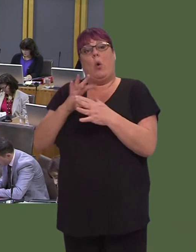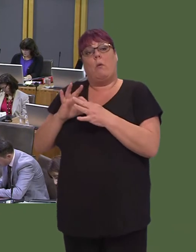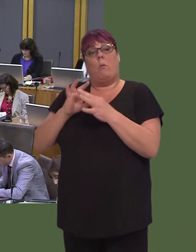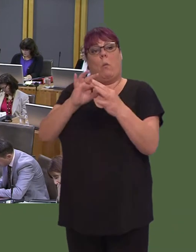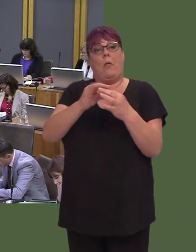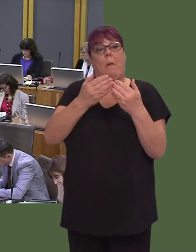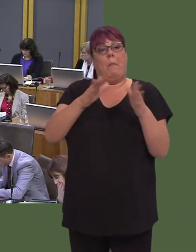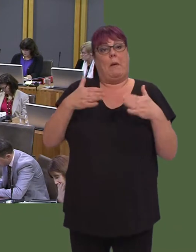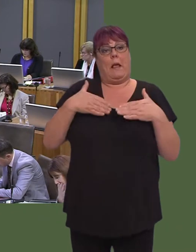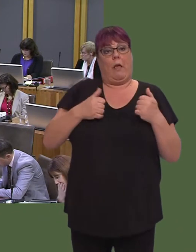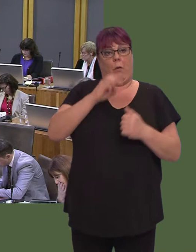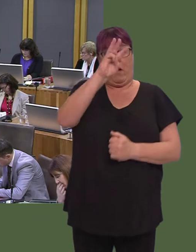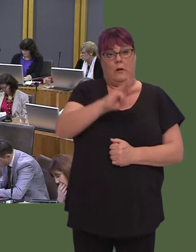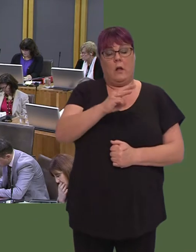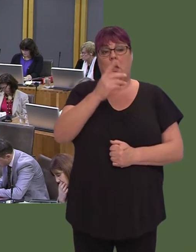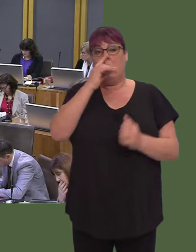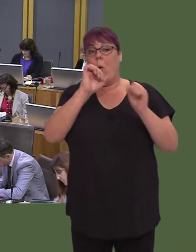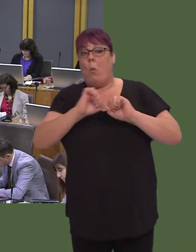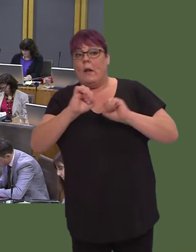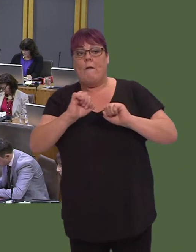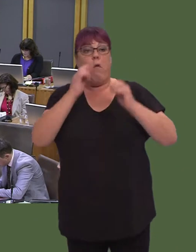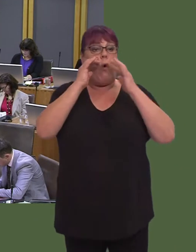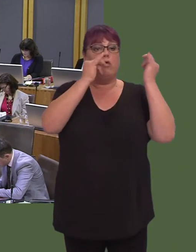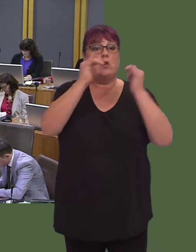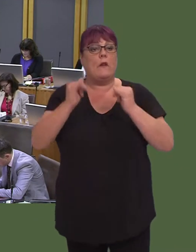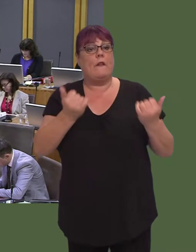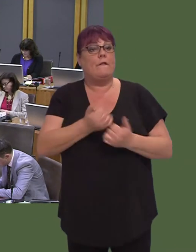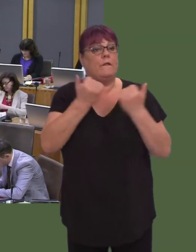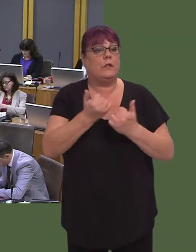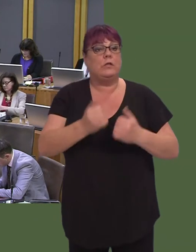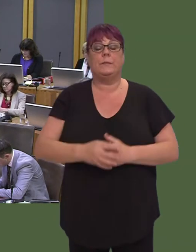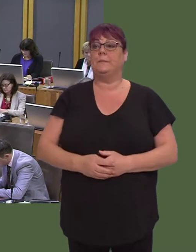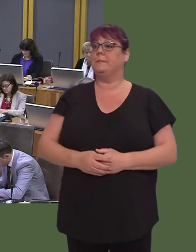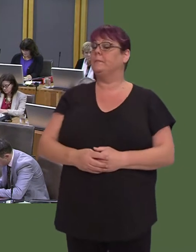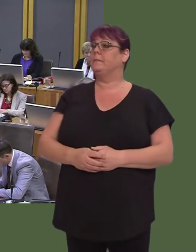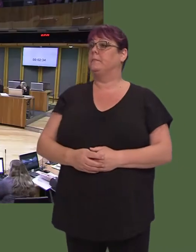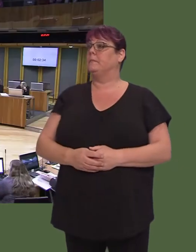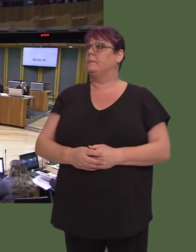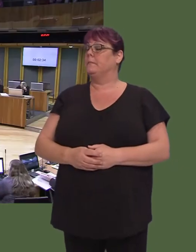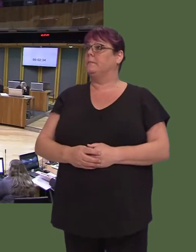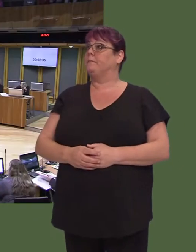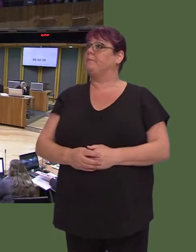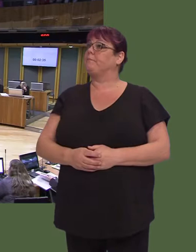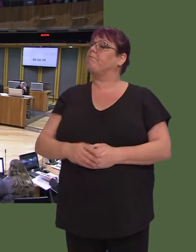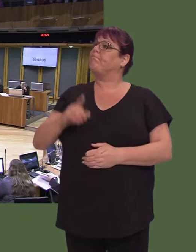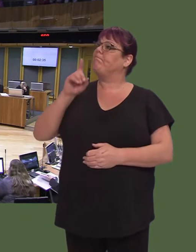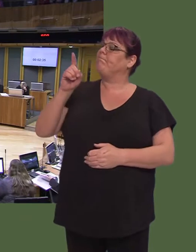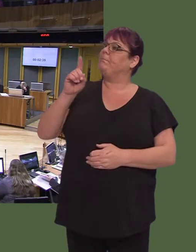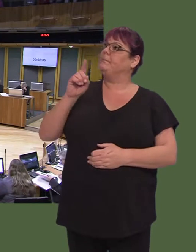We await now, of course, the results of that work. Mohammad Asghar (Oscar) AM: First Minister, a few weeks ago, during the business statement,